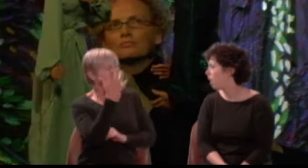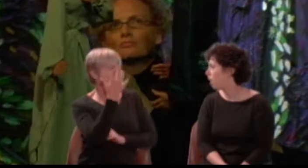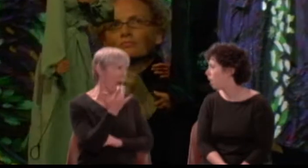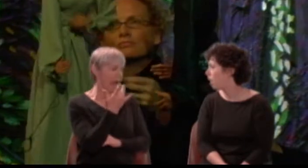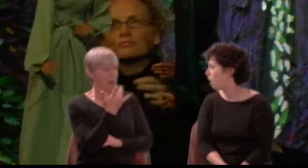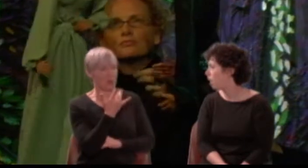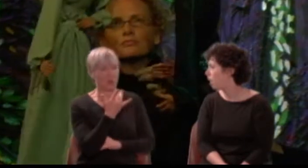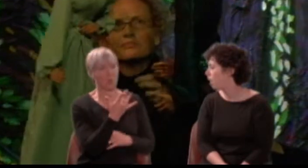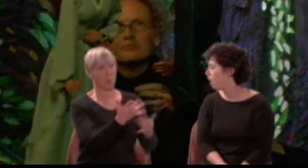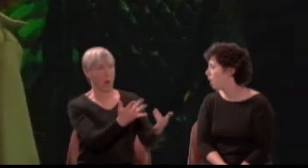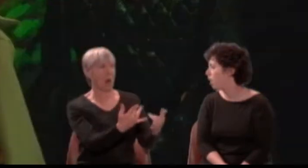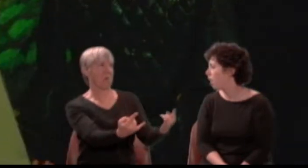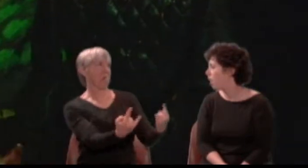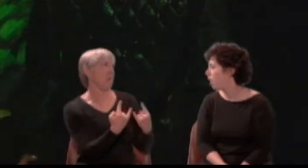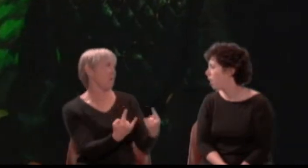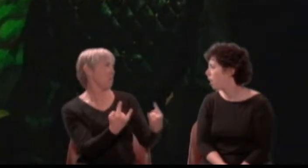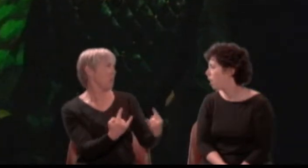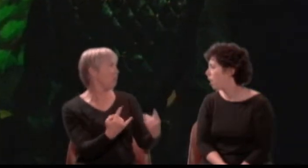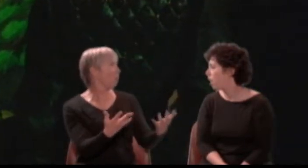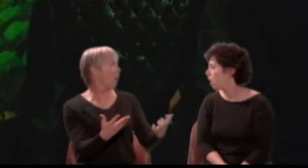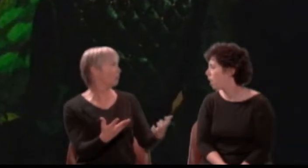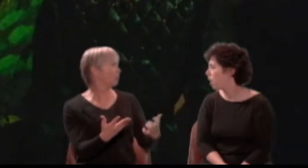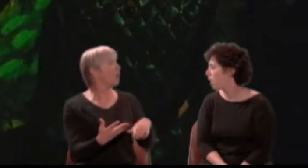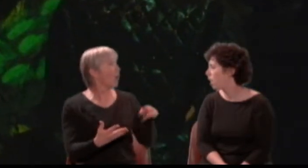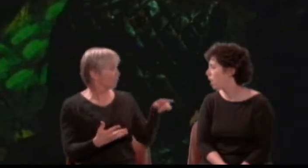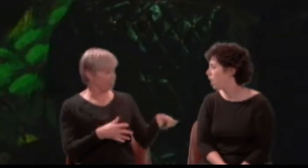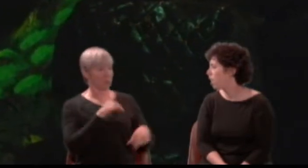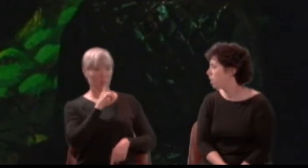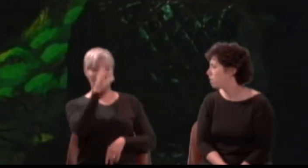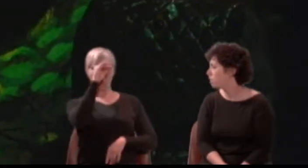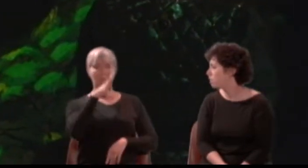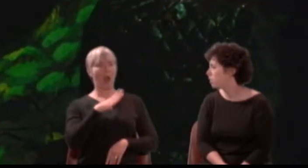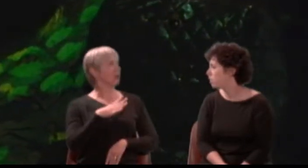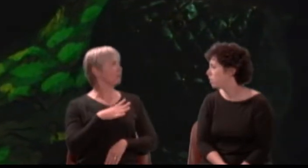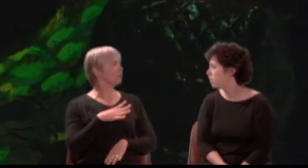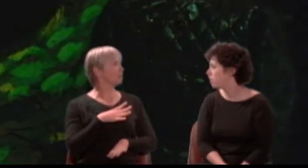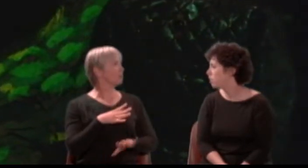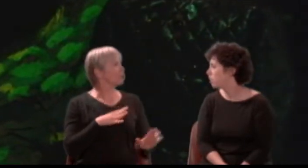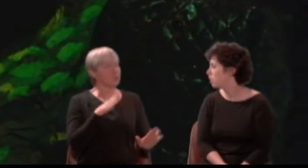If you were men as men you are in show, you would not use a gentle lady so;